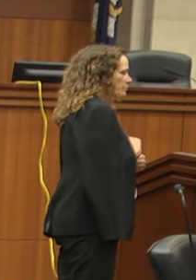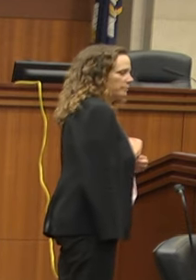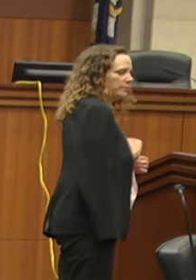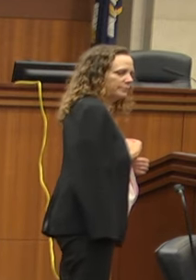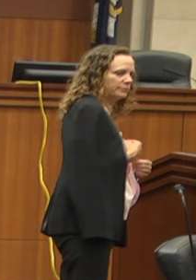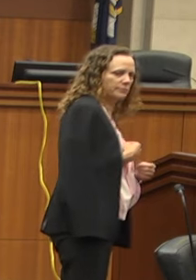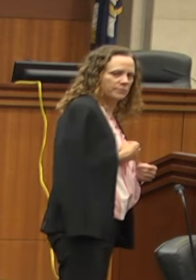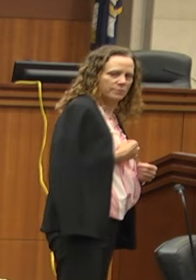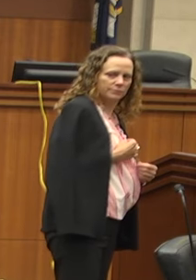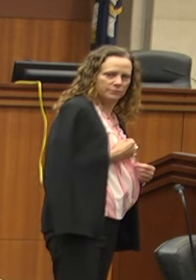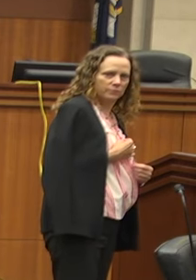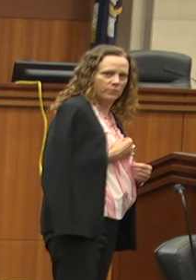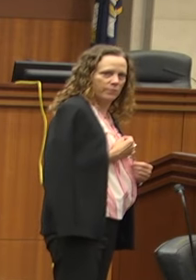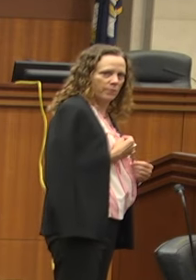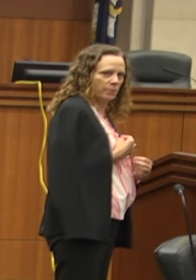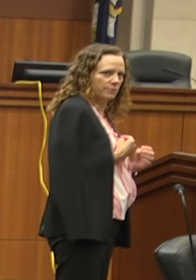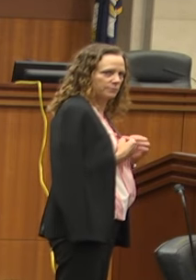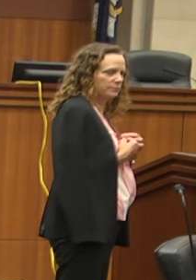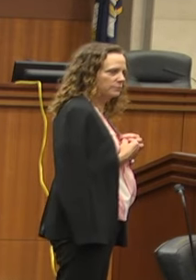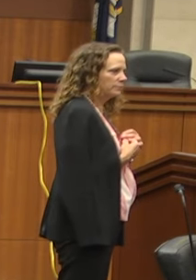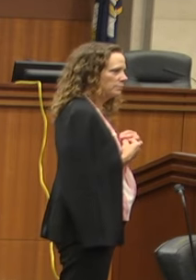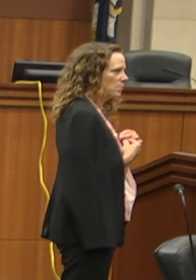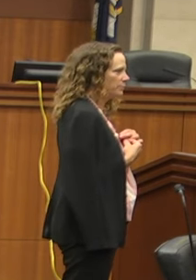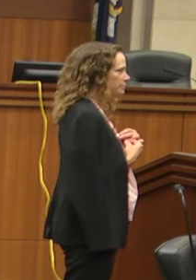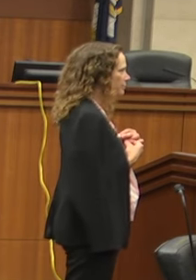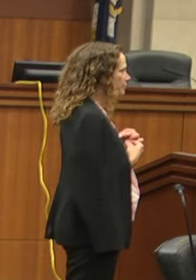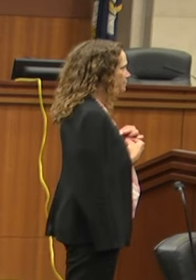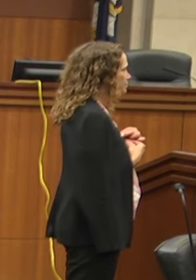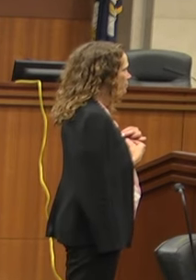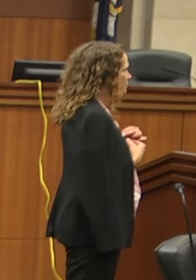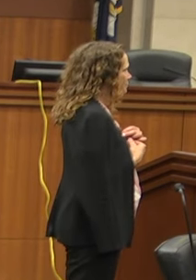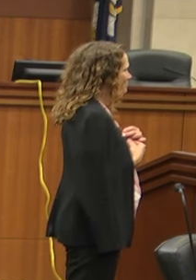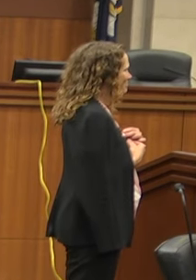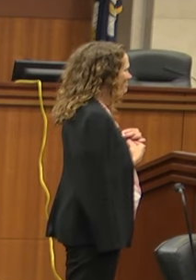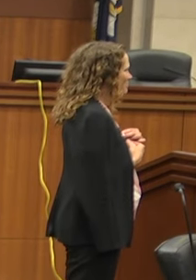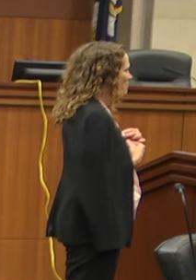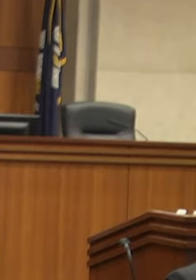or other service changes that we have going on in each of those areas.